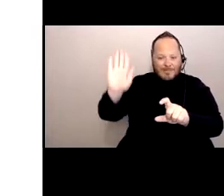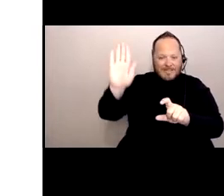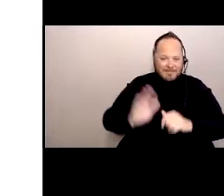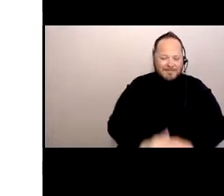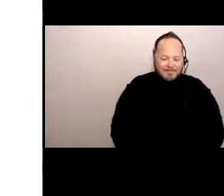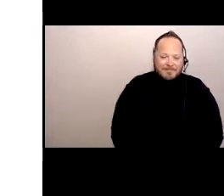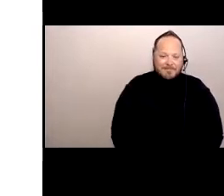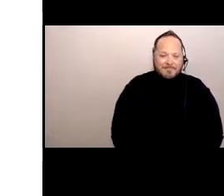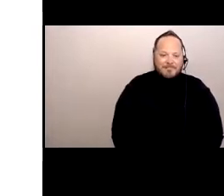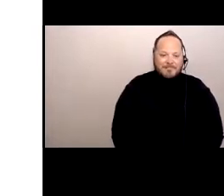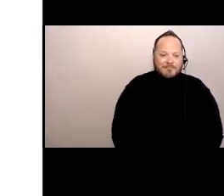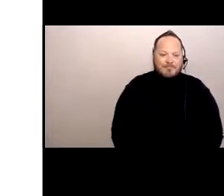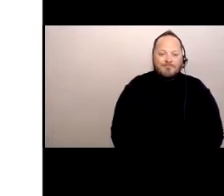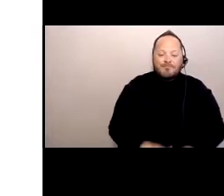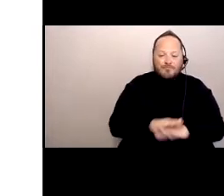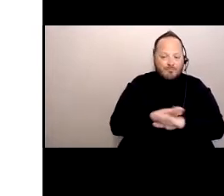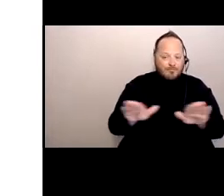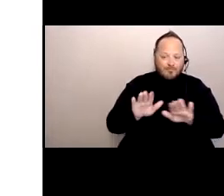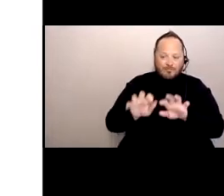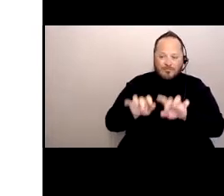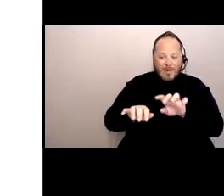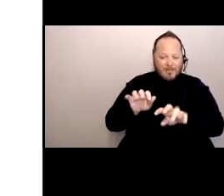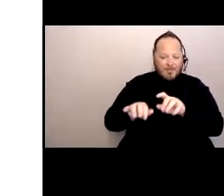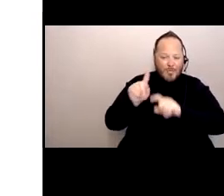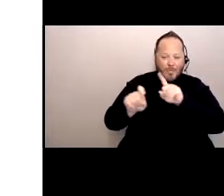Don't type questions in the chat because they're not necessarily accessible to everyone